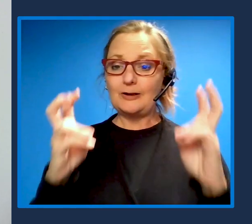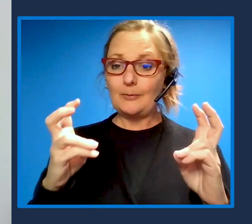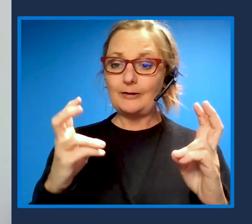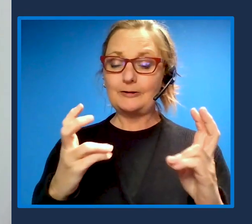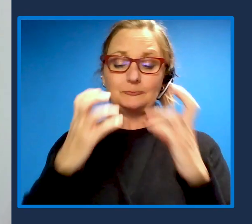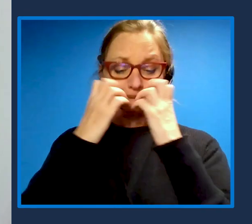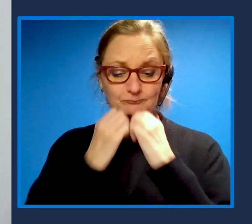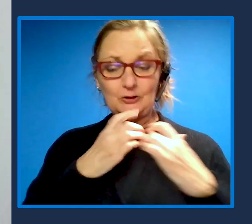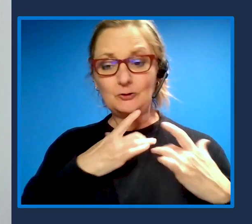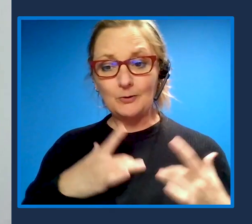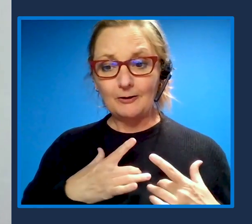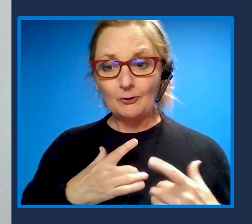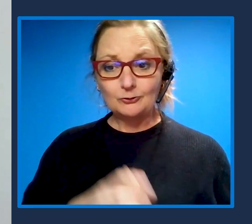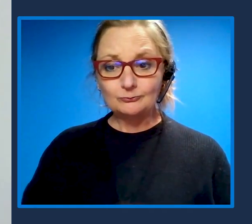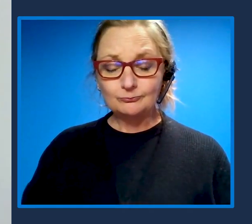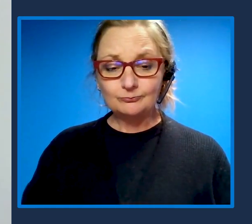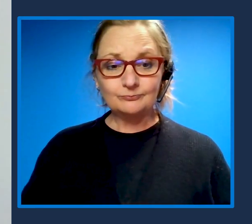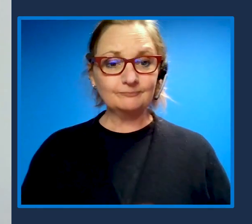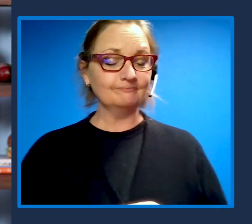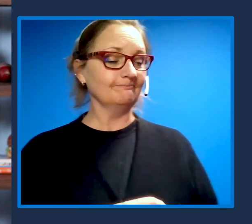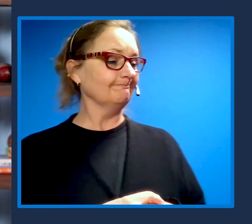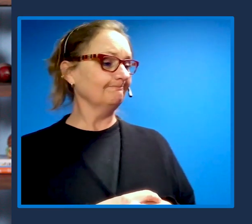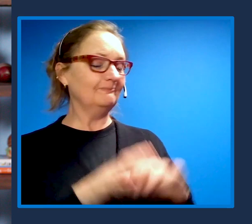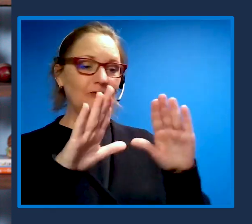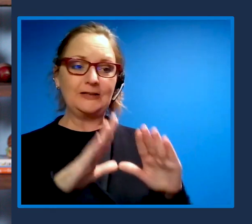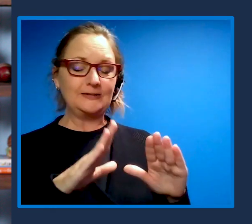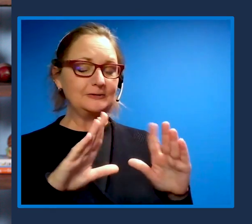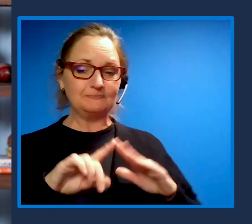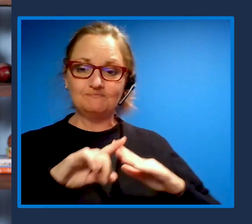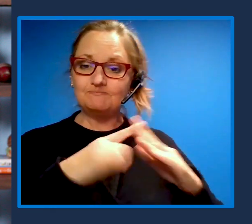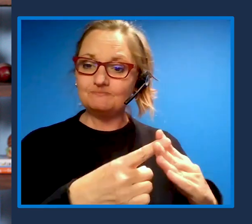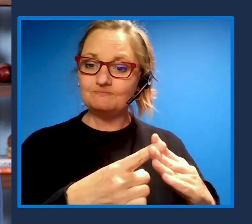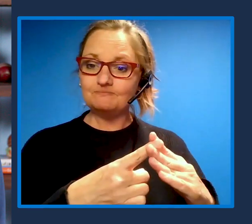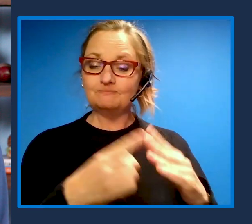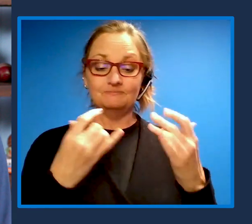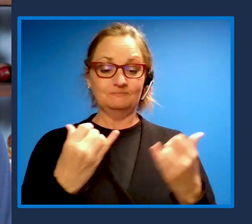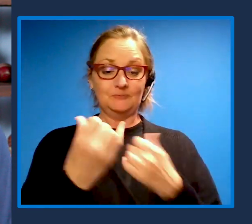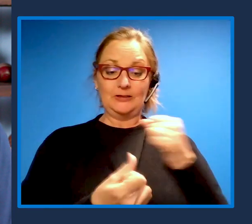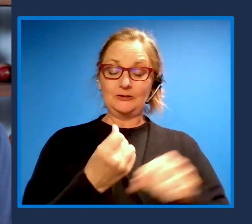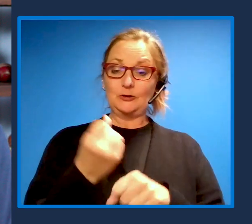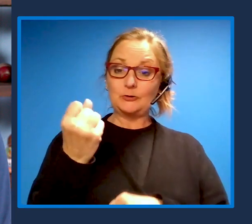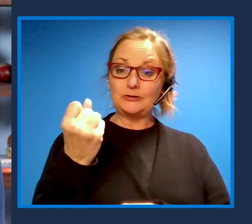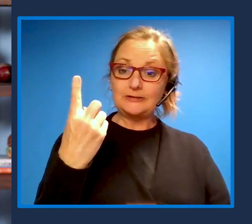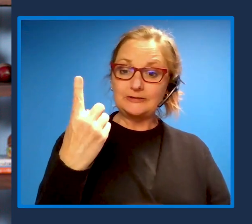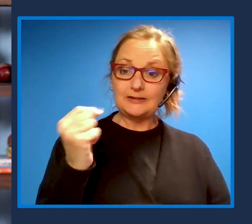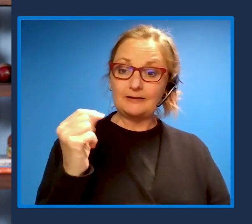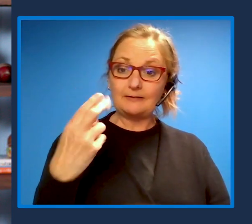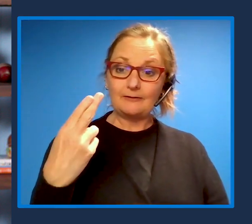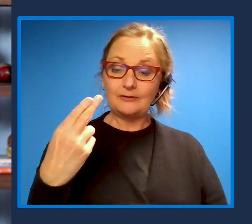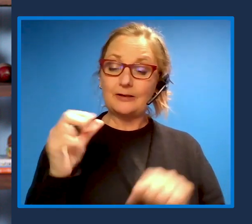Satya this is our 11th Ability Summit and you've been an incredibly strong advocate